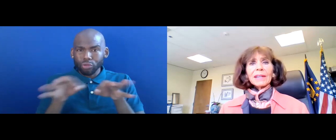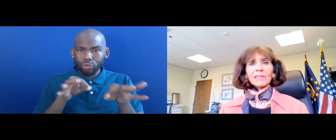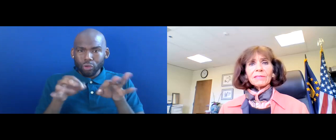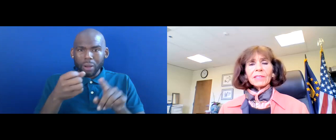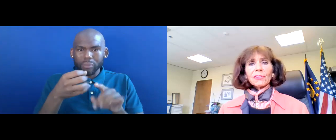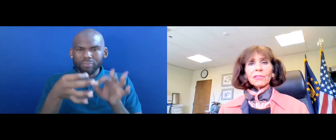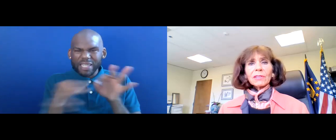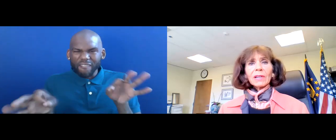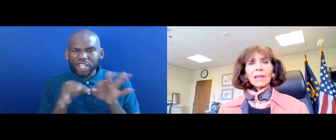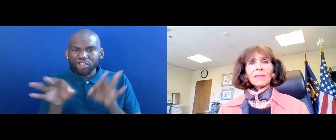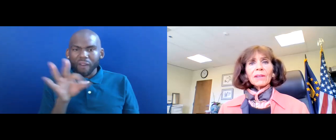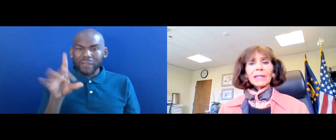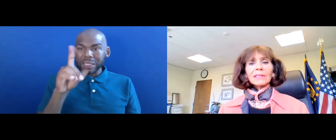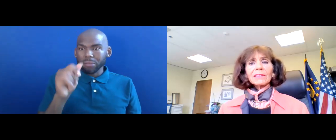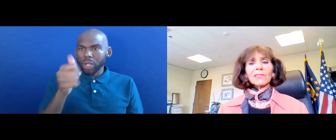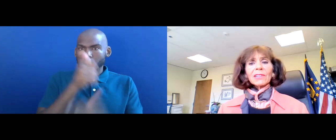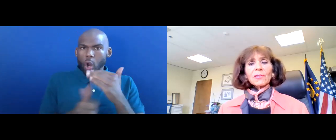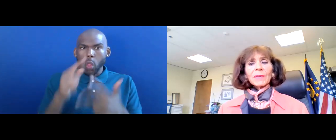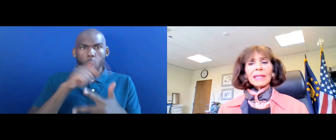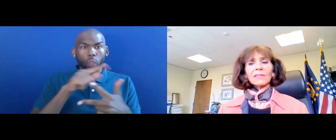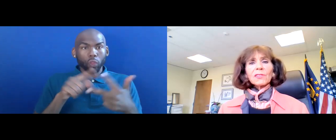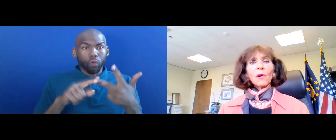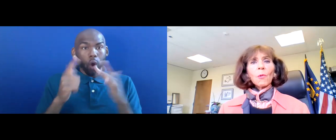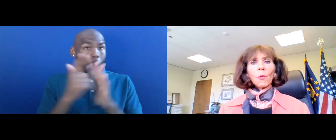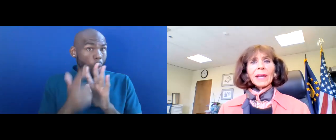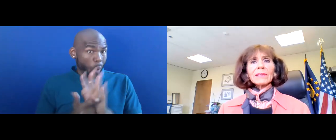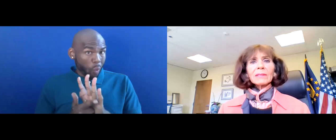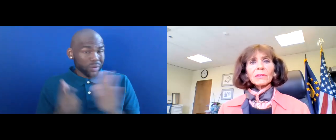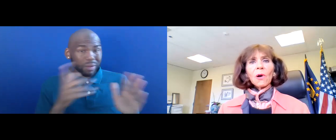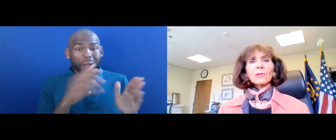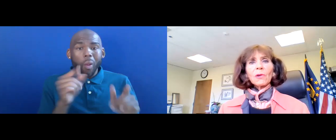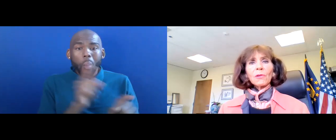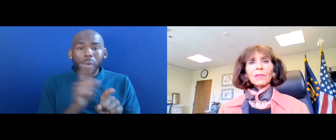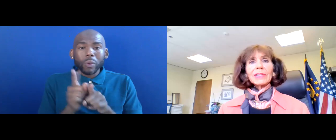THAT DEFINITION THE GUIDANCE EXPLAINS WHEN LONG